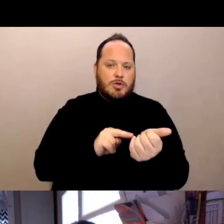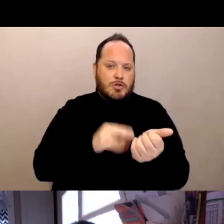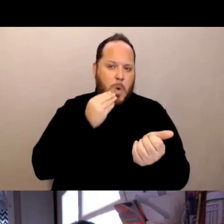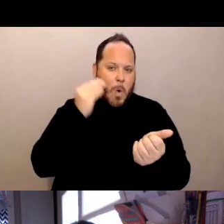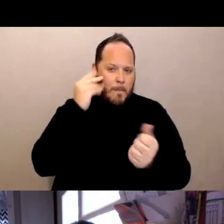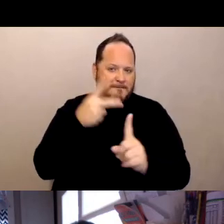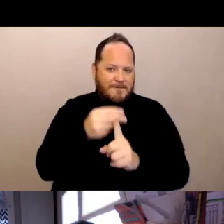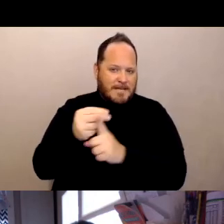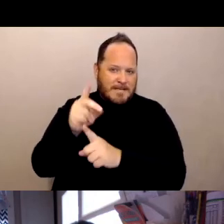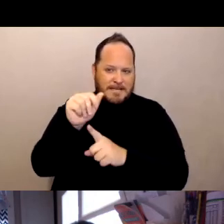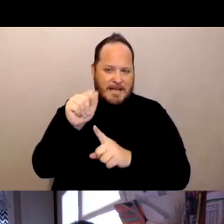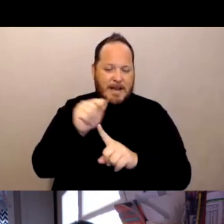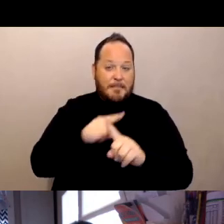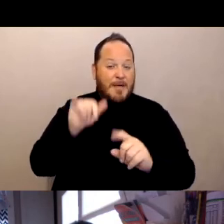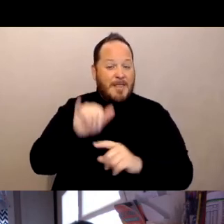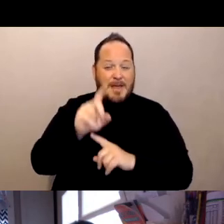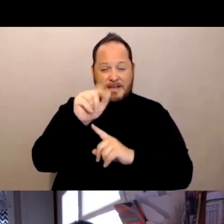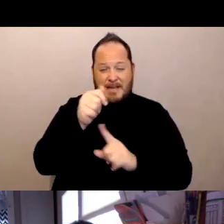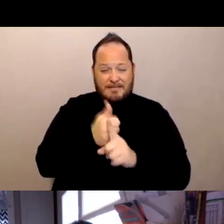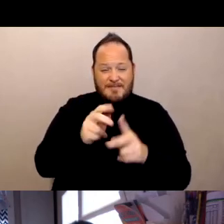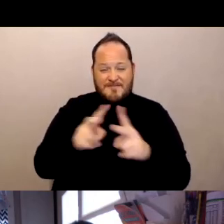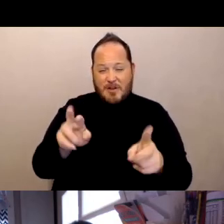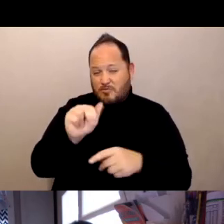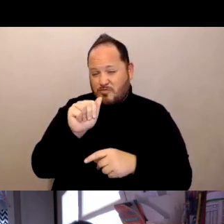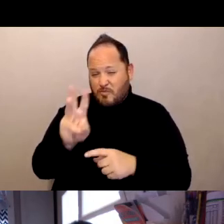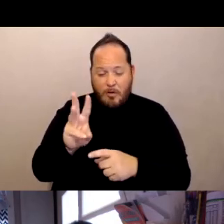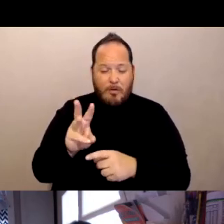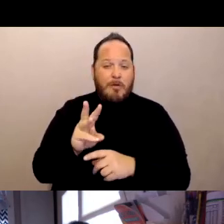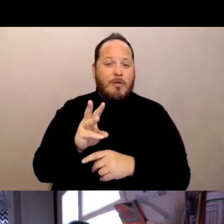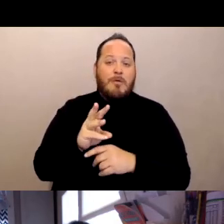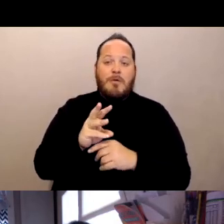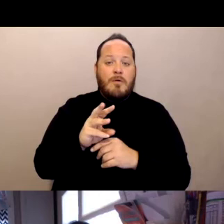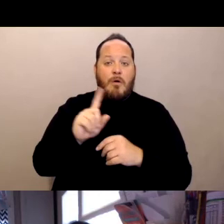All that we have is the number of residents and the number of staff people